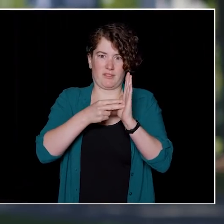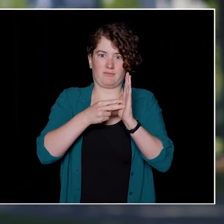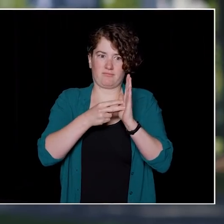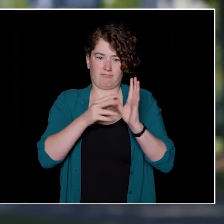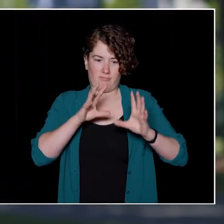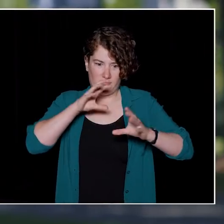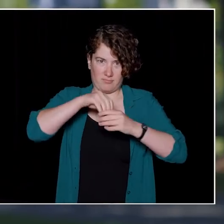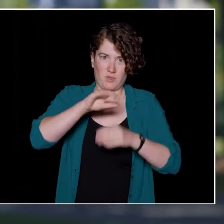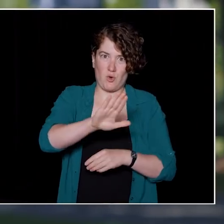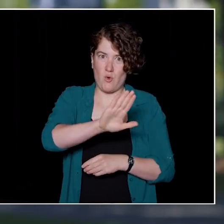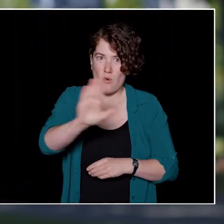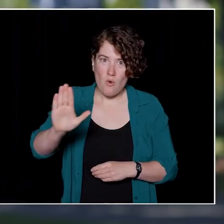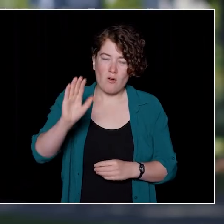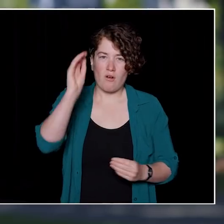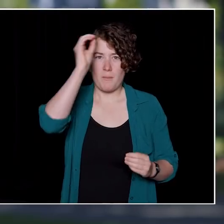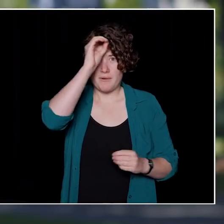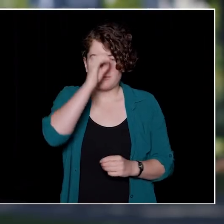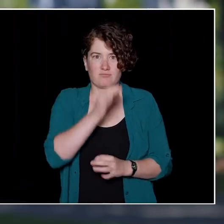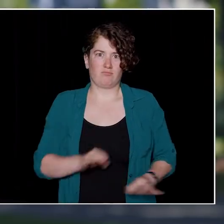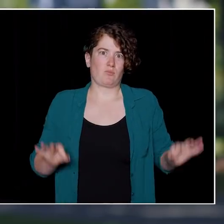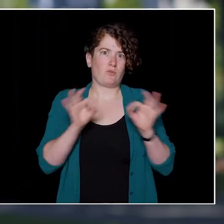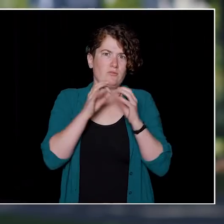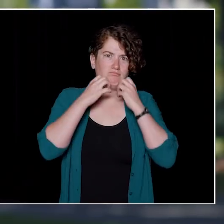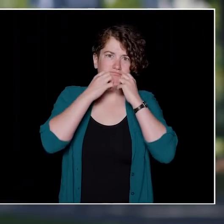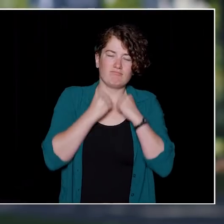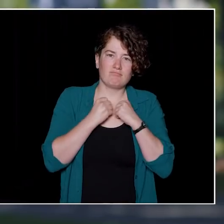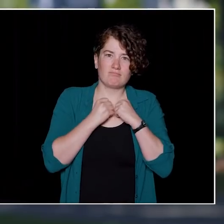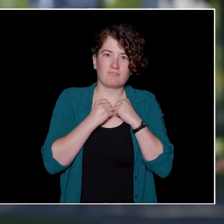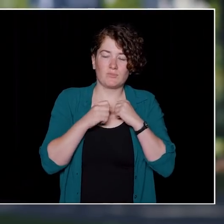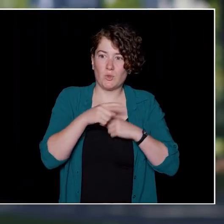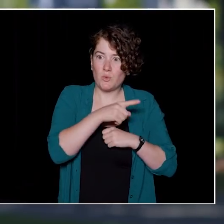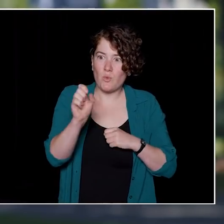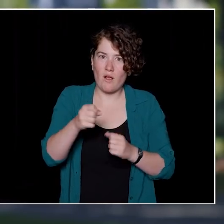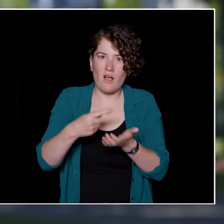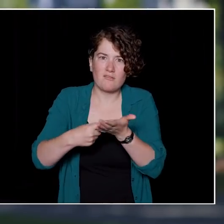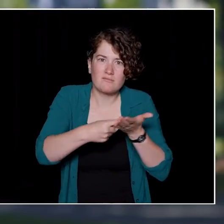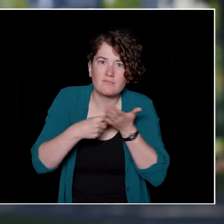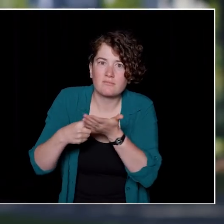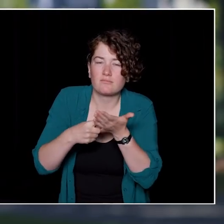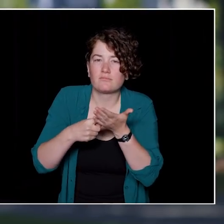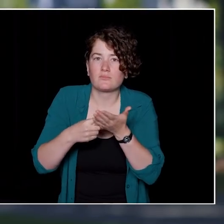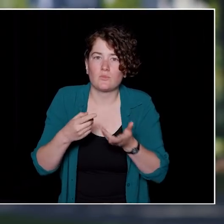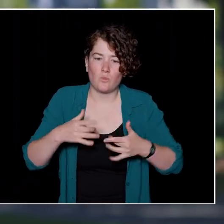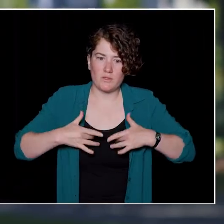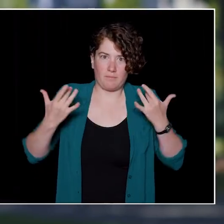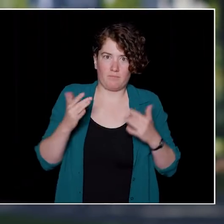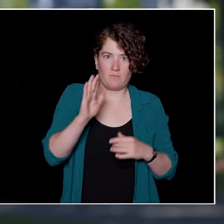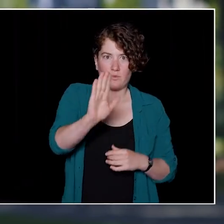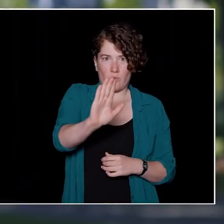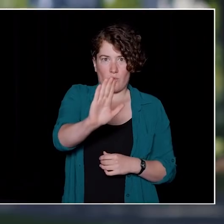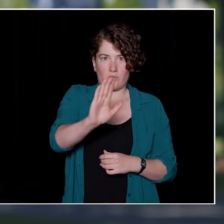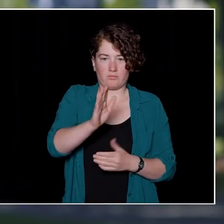to add to the conversation that's going on in your discipline. So engage, listen deeply,